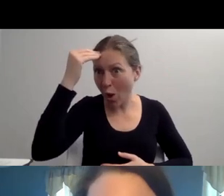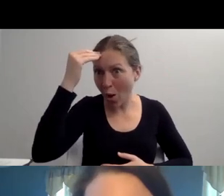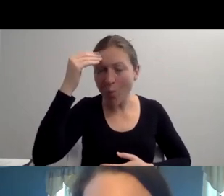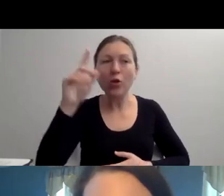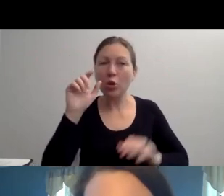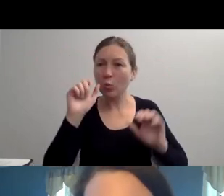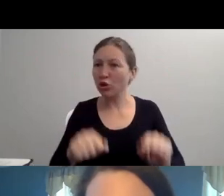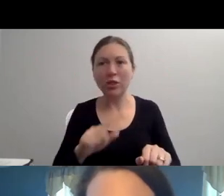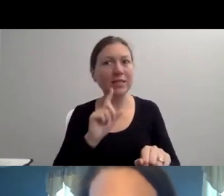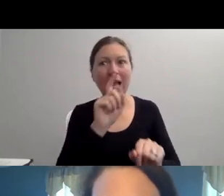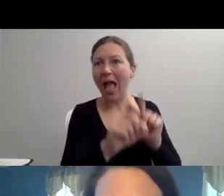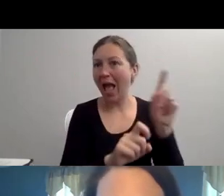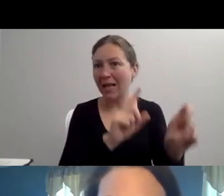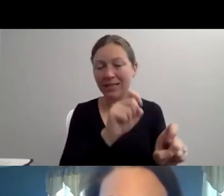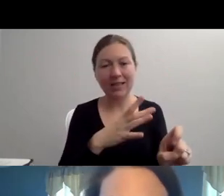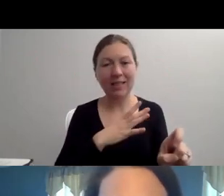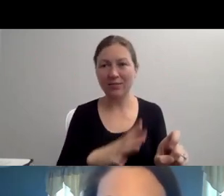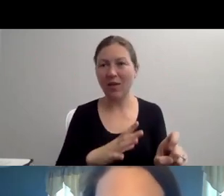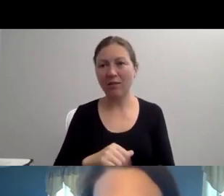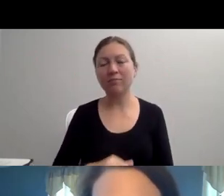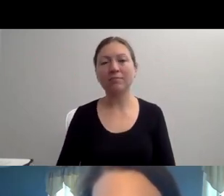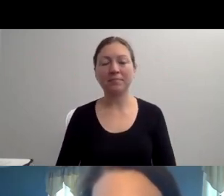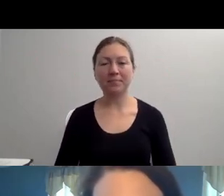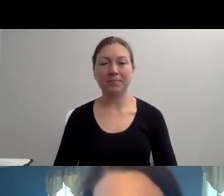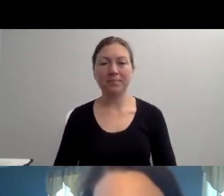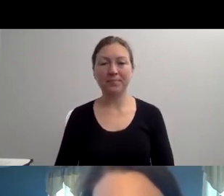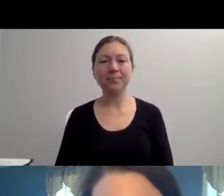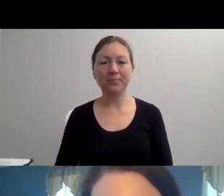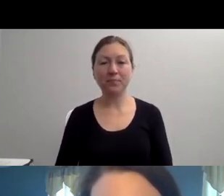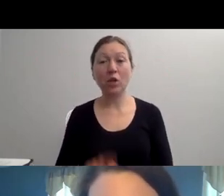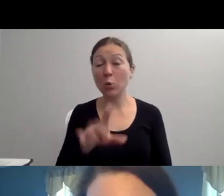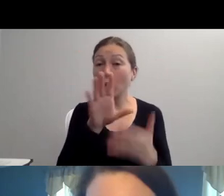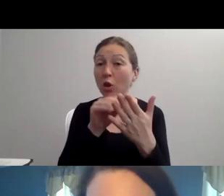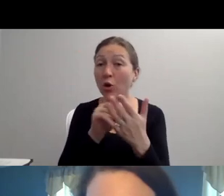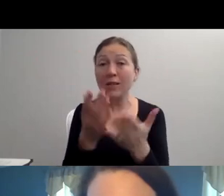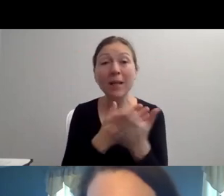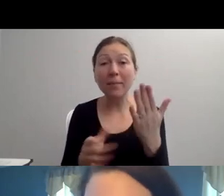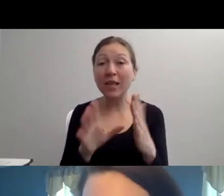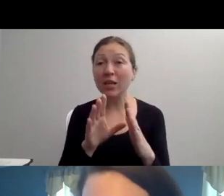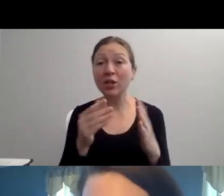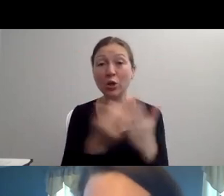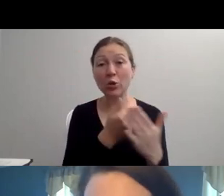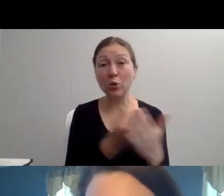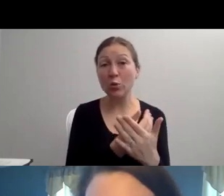THANK YOU, LORI. THANK YOU, STEVE."